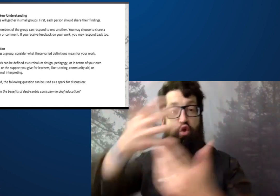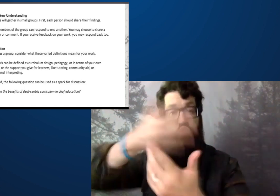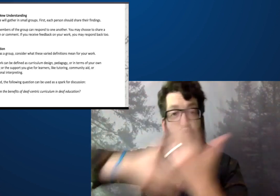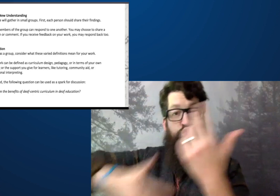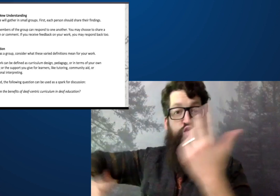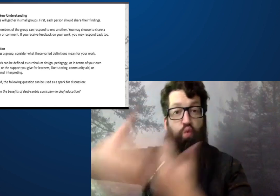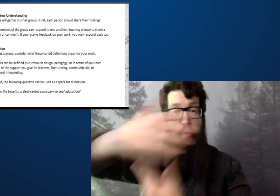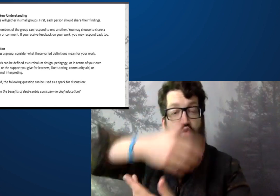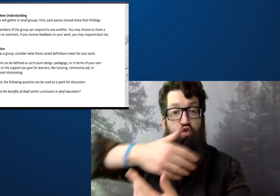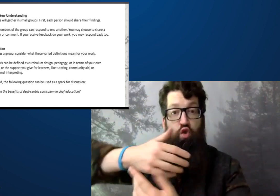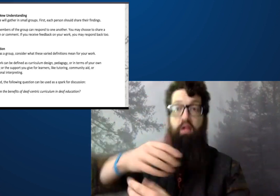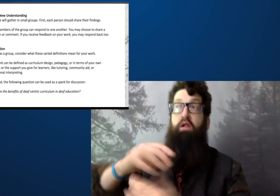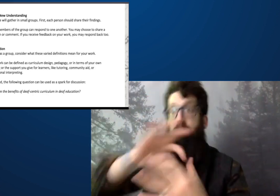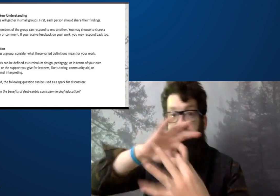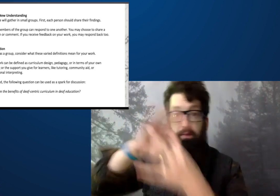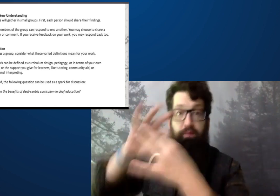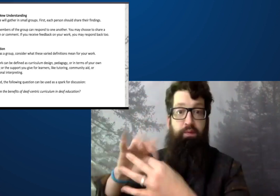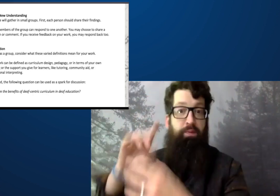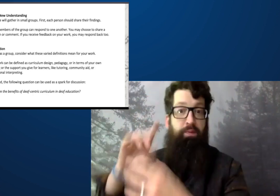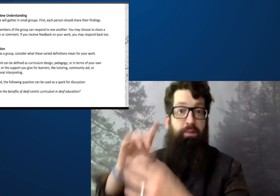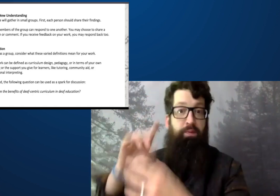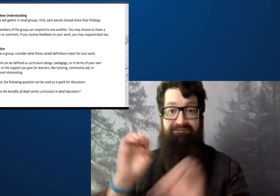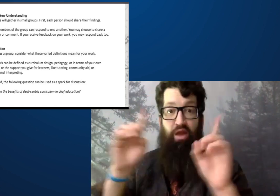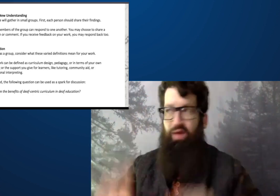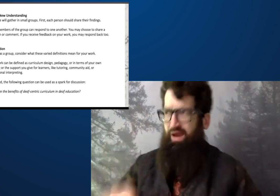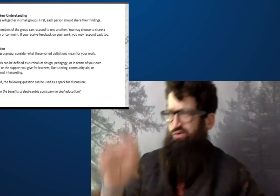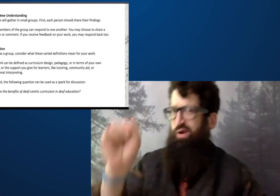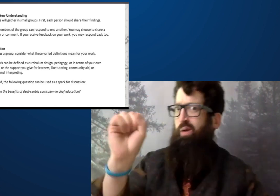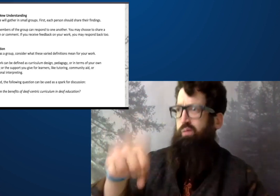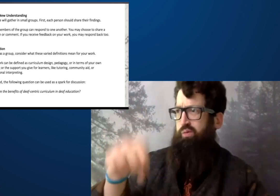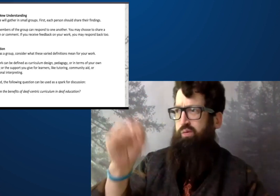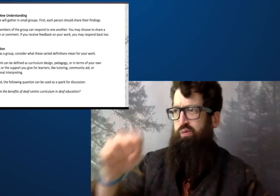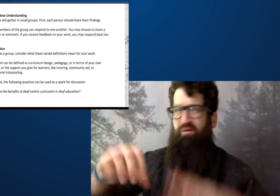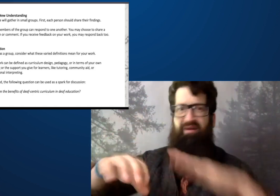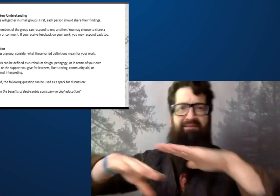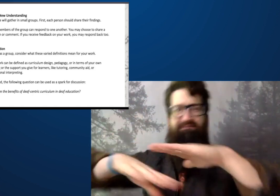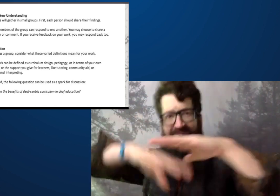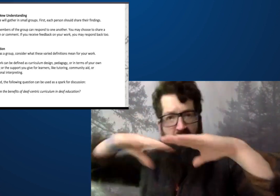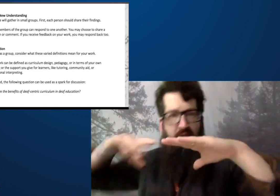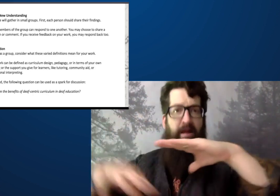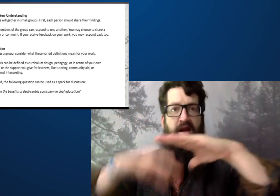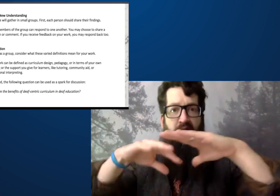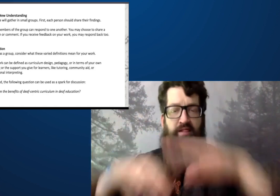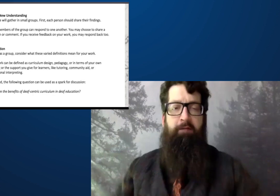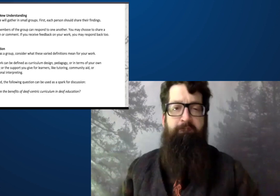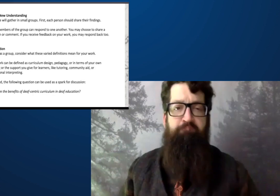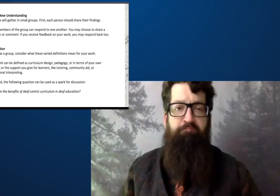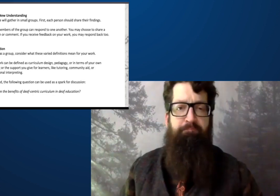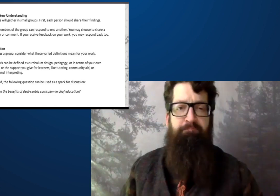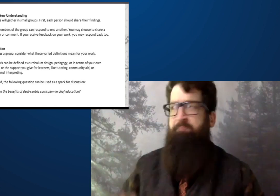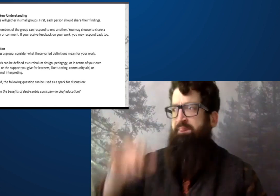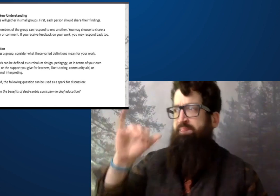Culture, for example, social relation to deaf education. Oh, it is foundational.